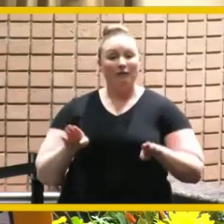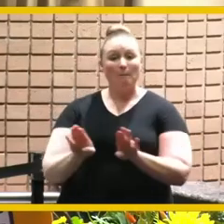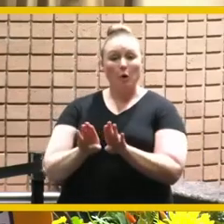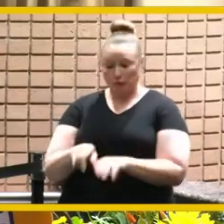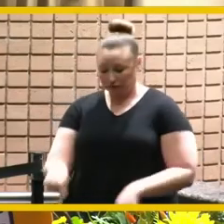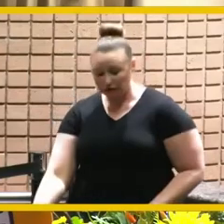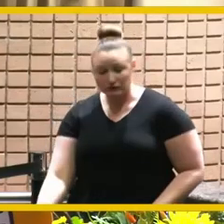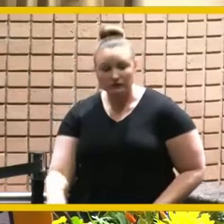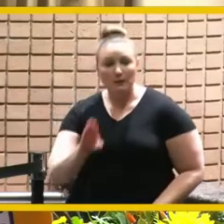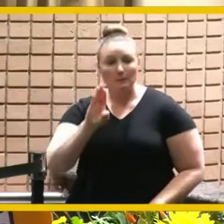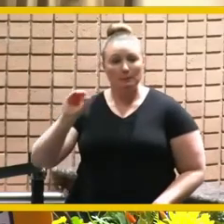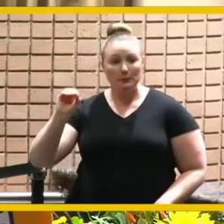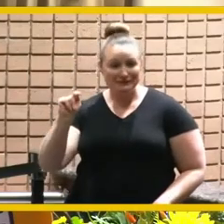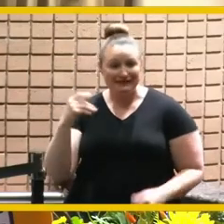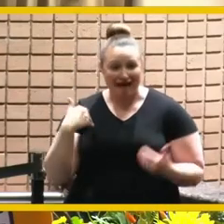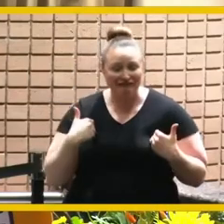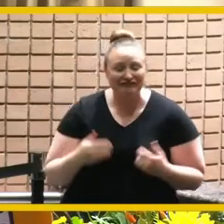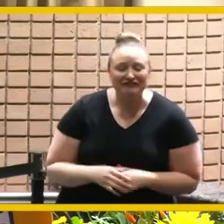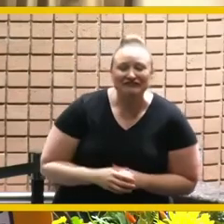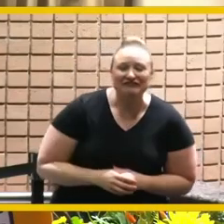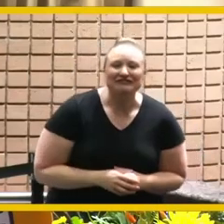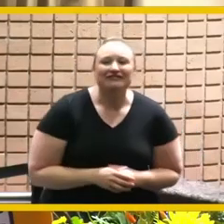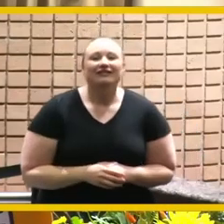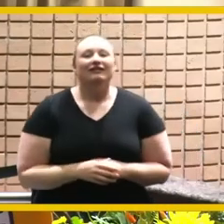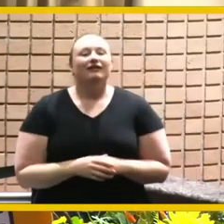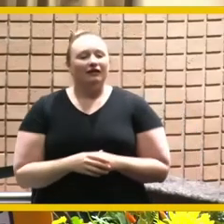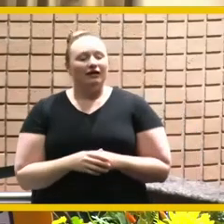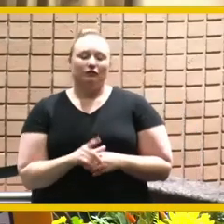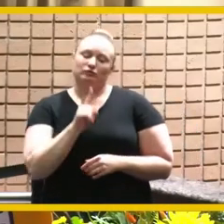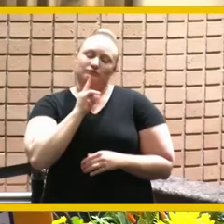um you know it's been a pleasure working with you for 13 years we came in the building at the same